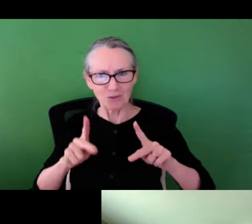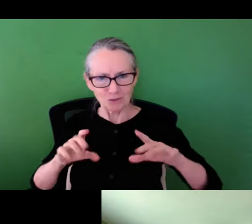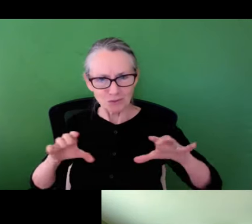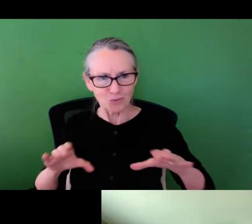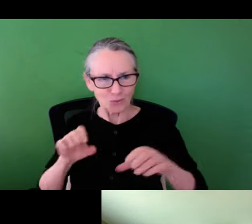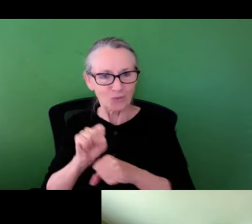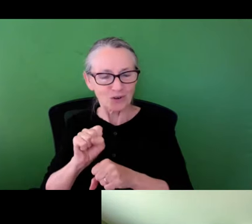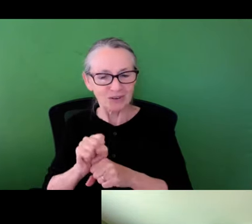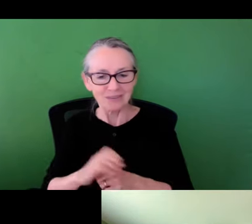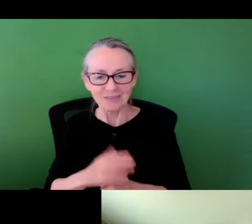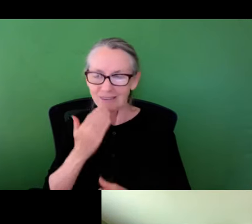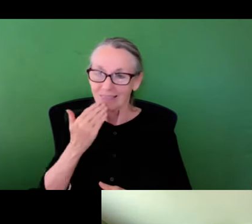Wow. You need a small army of people to get this work done.